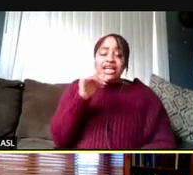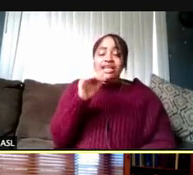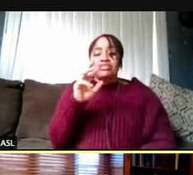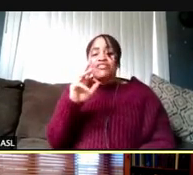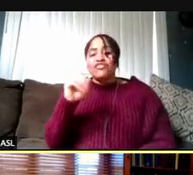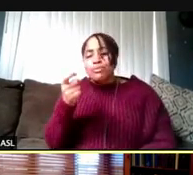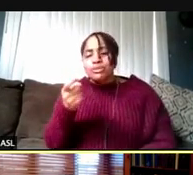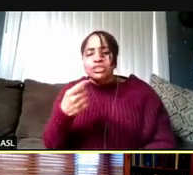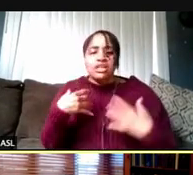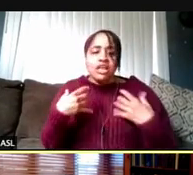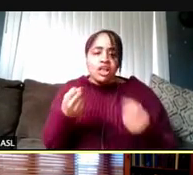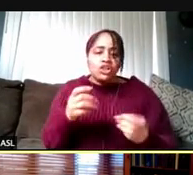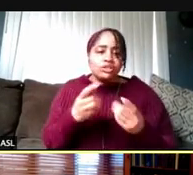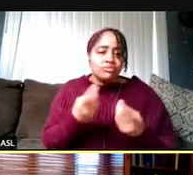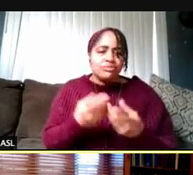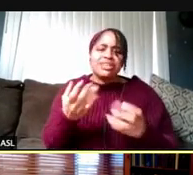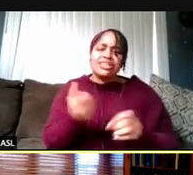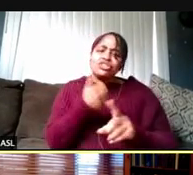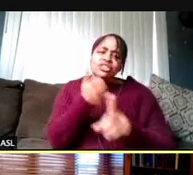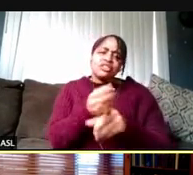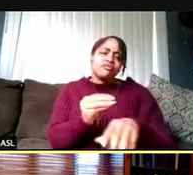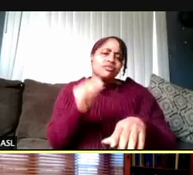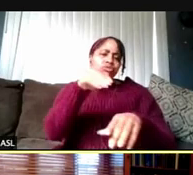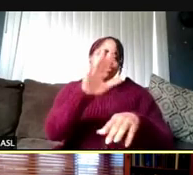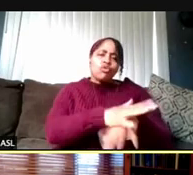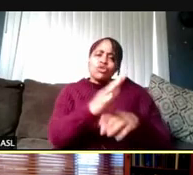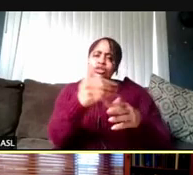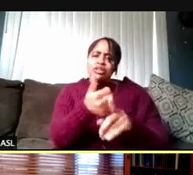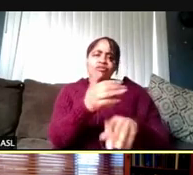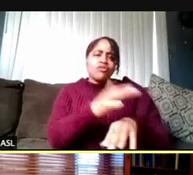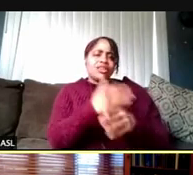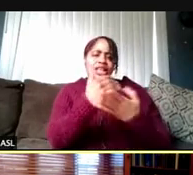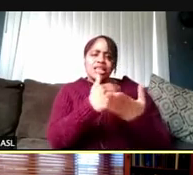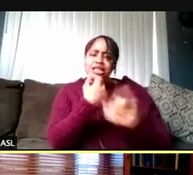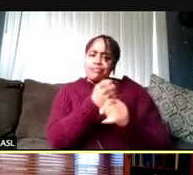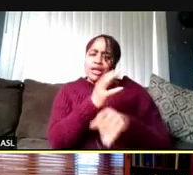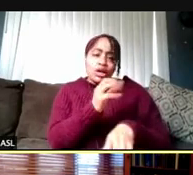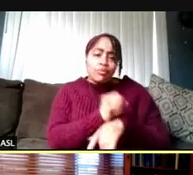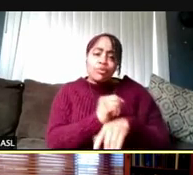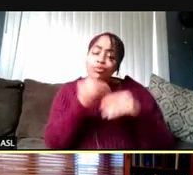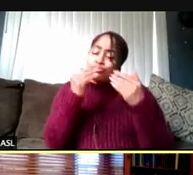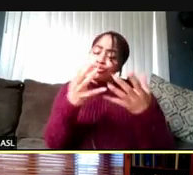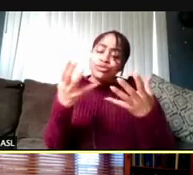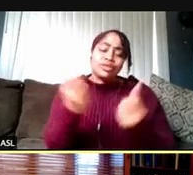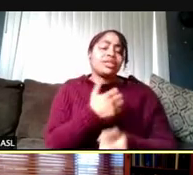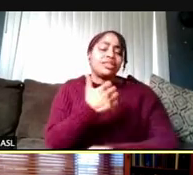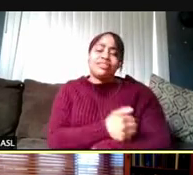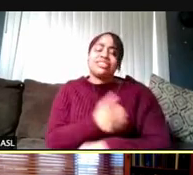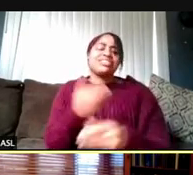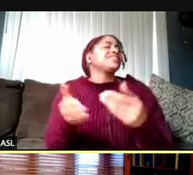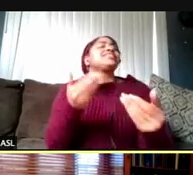get yourself on a whole bunch of lists and make an appointment and go ahead and get the vaccine. The easiest thing you can do.